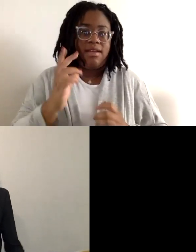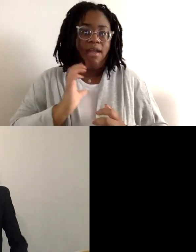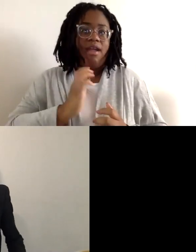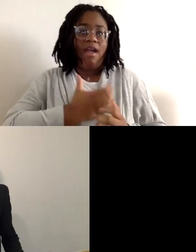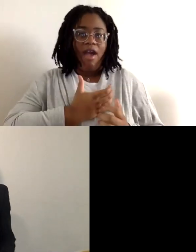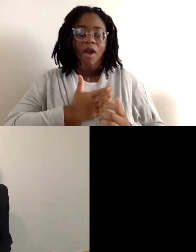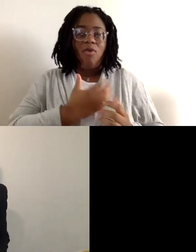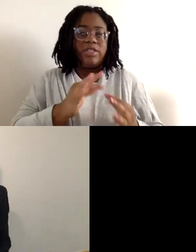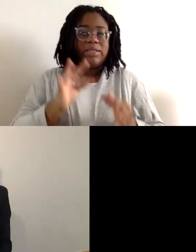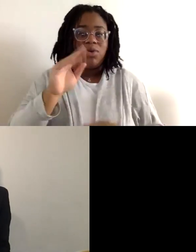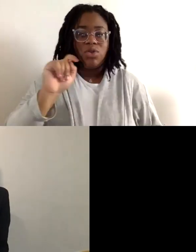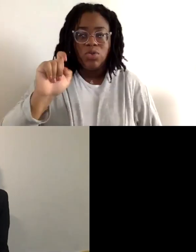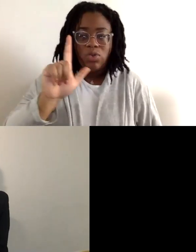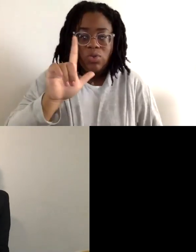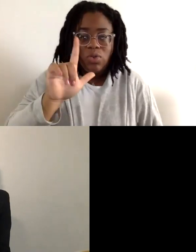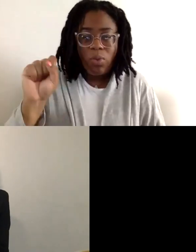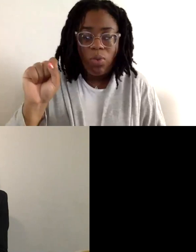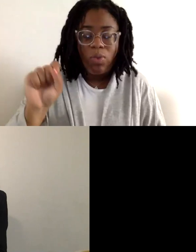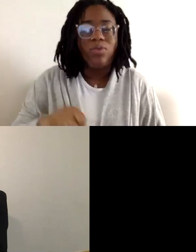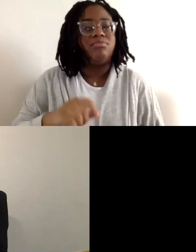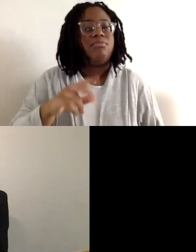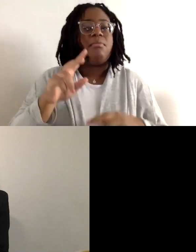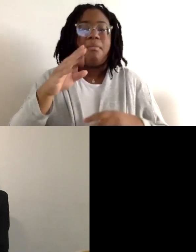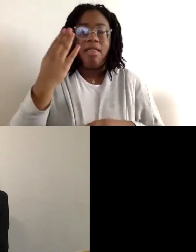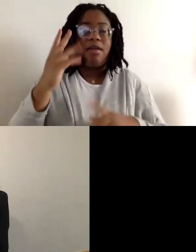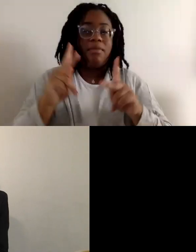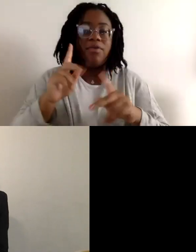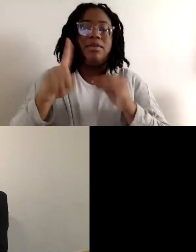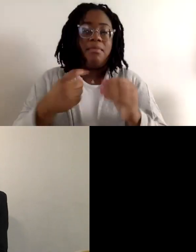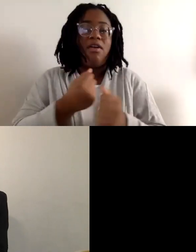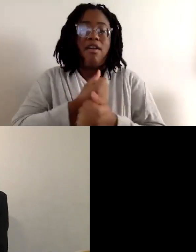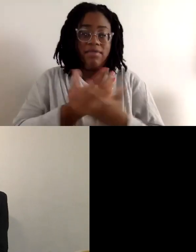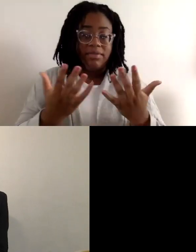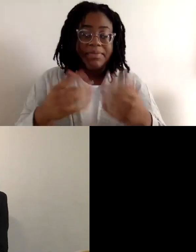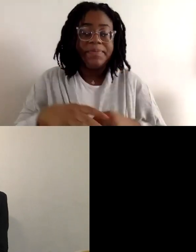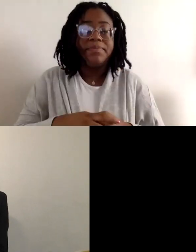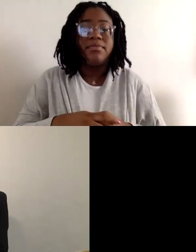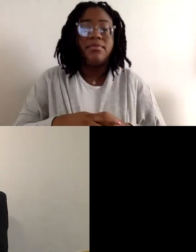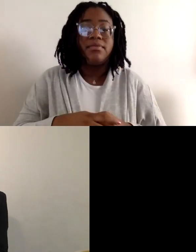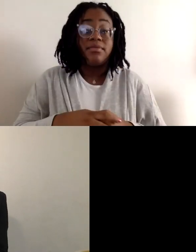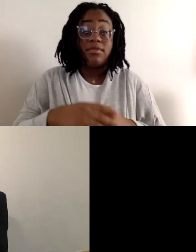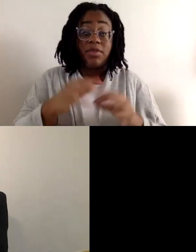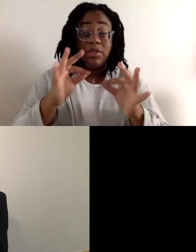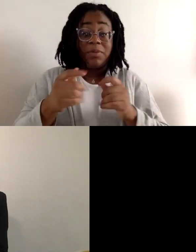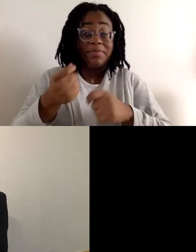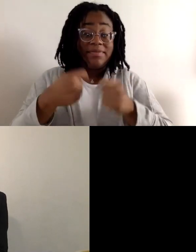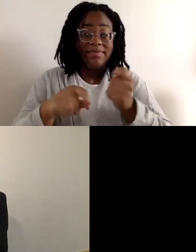Black Power is about all of that. So as I just watched this compilation,